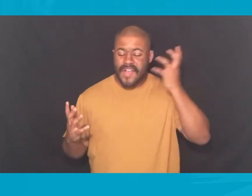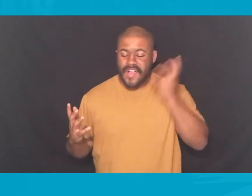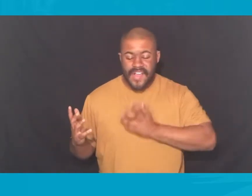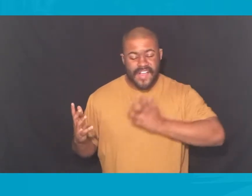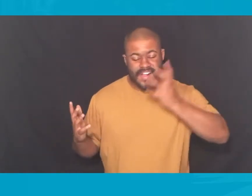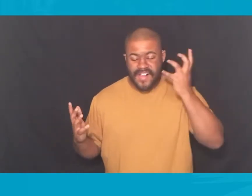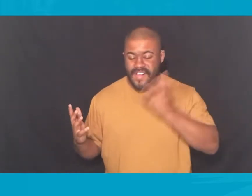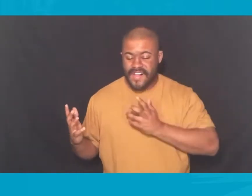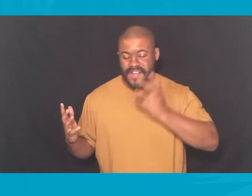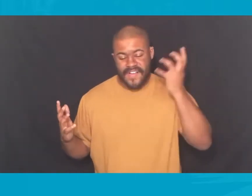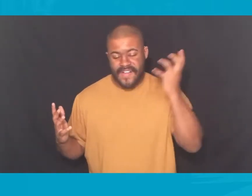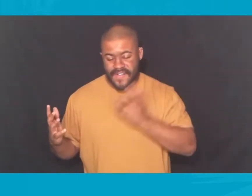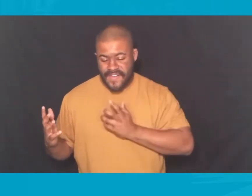Oh